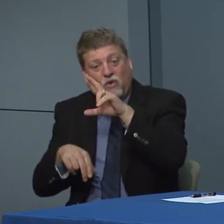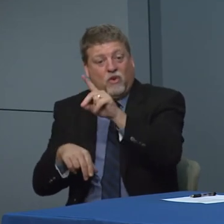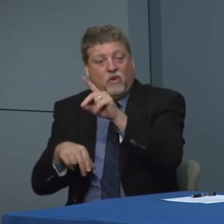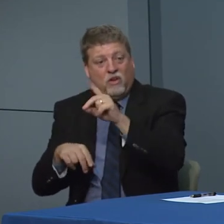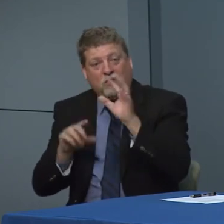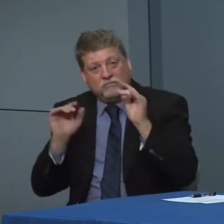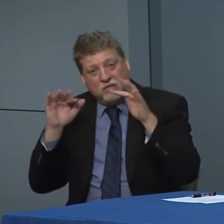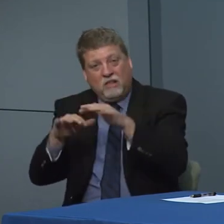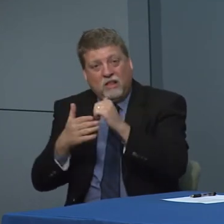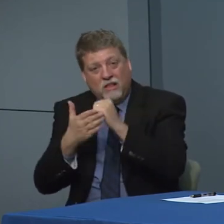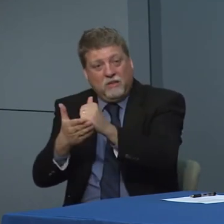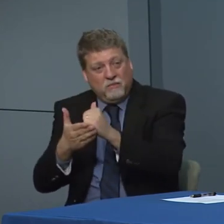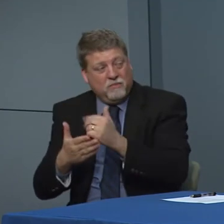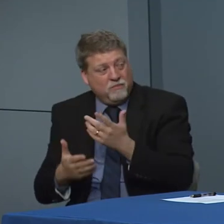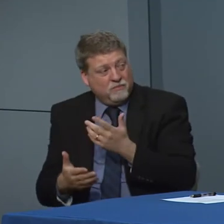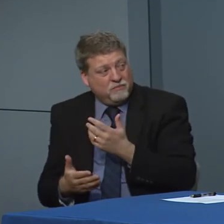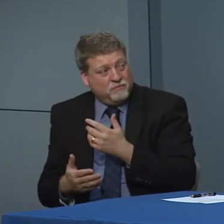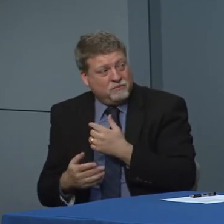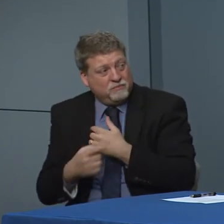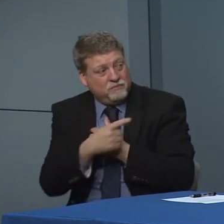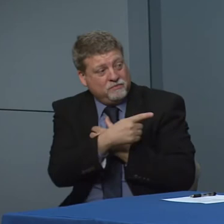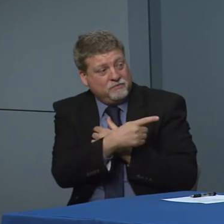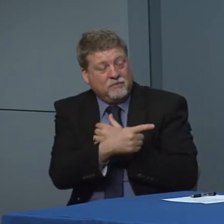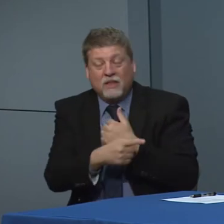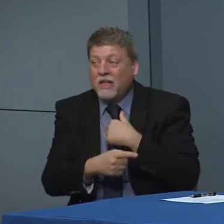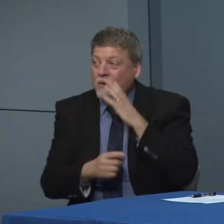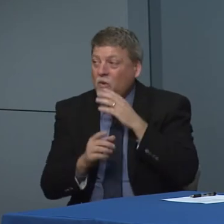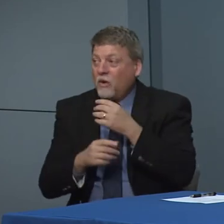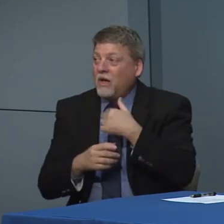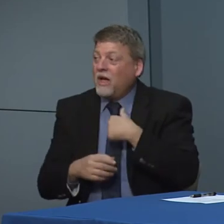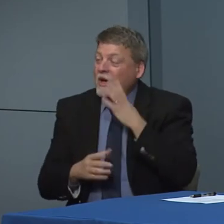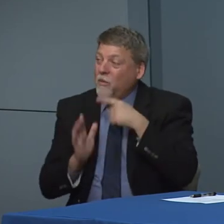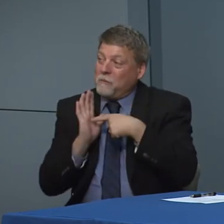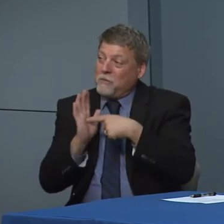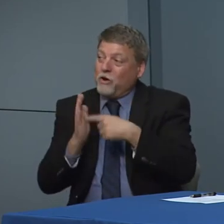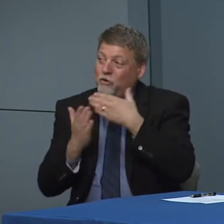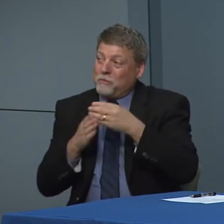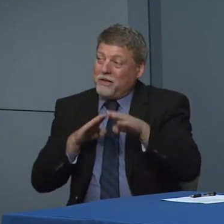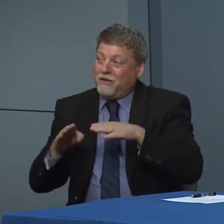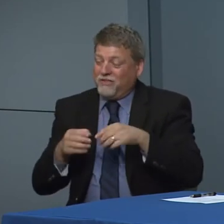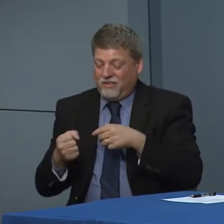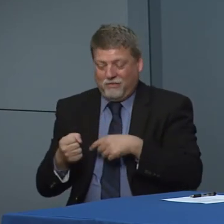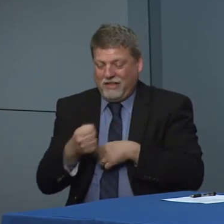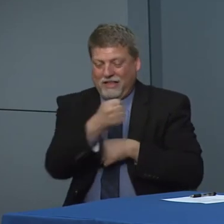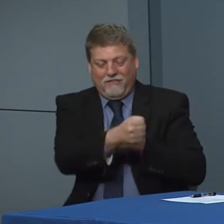And if so what triggers that if you would hand of the bike. I'm gonna model, good behavior and I'm going to hold